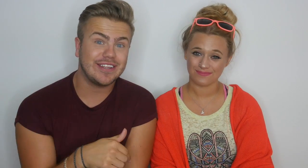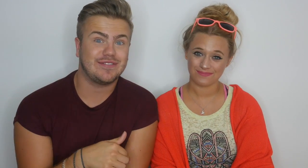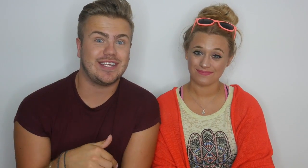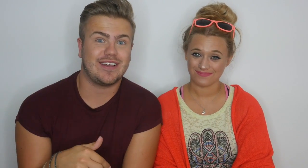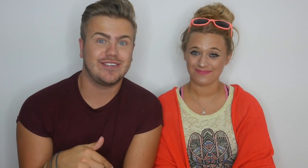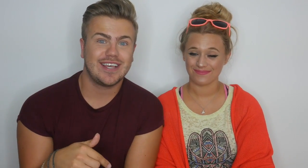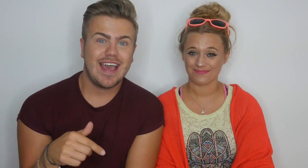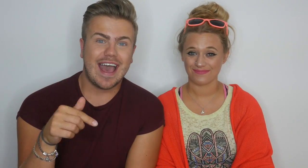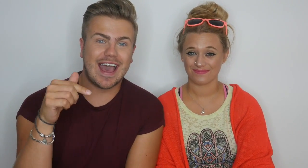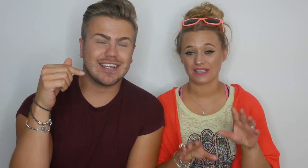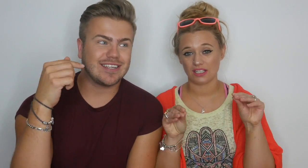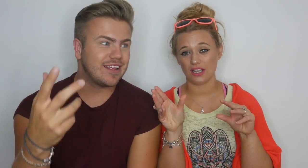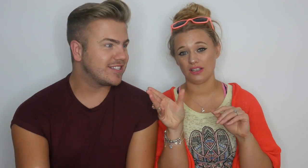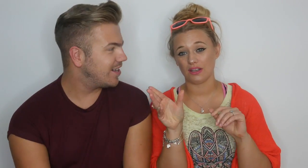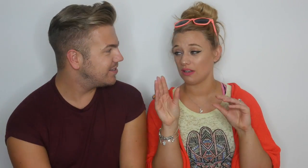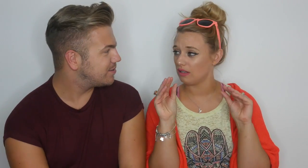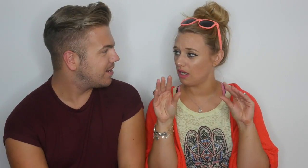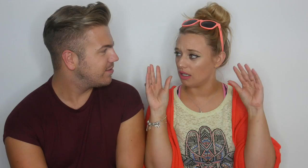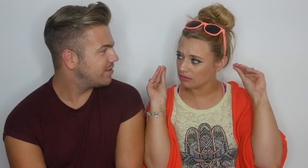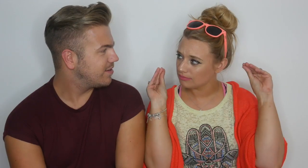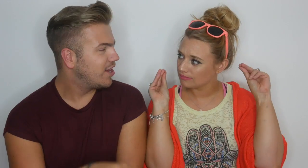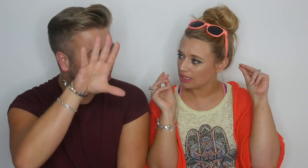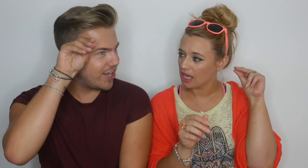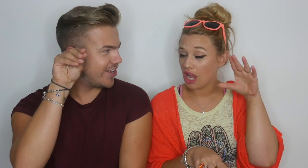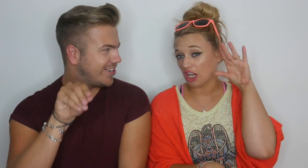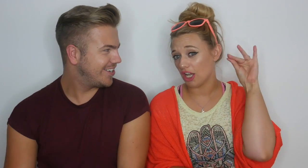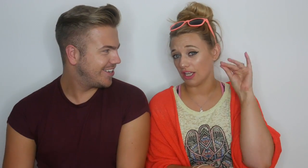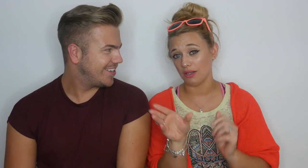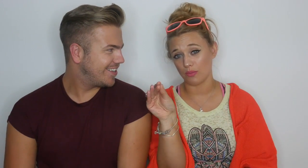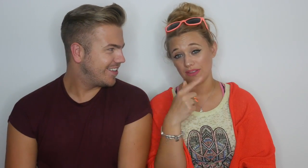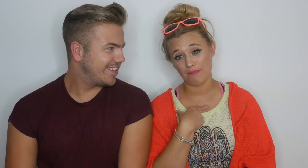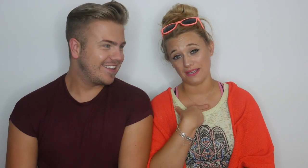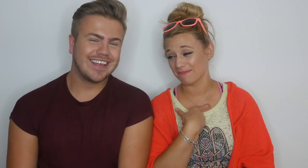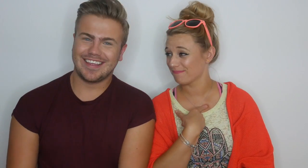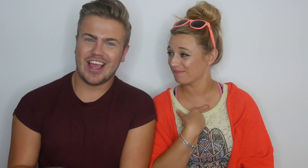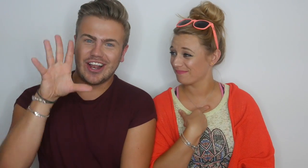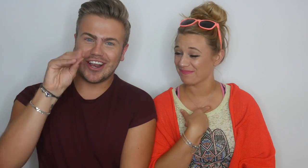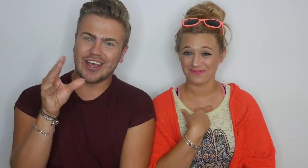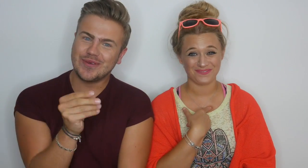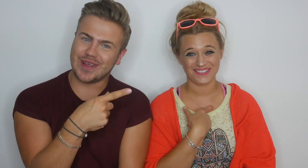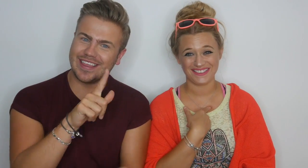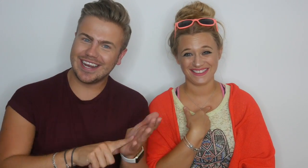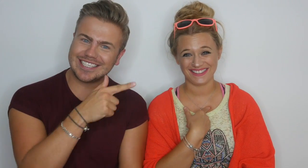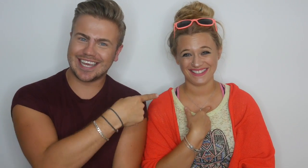And to learn the signs as well. L: Learn? Learn with me. W: Learn with Lizzy!